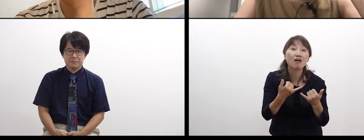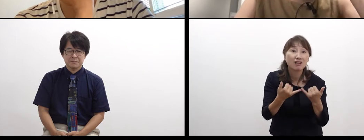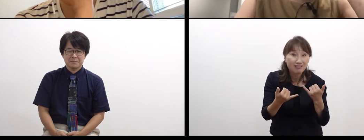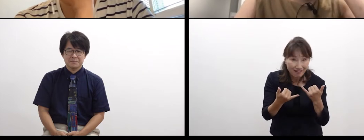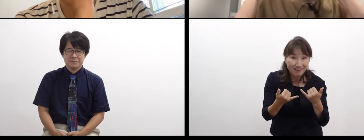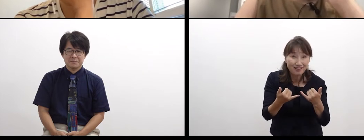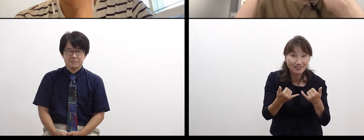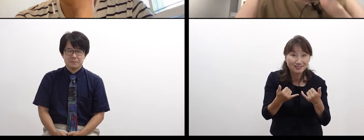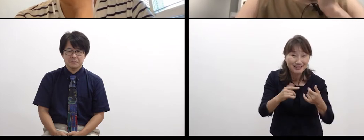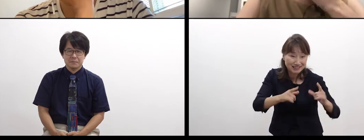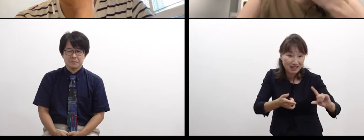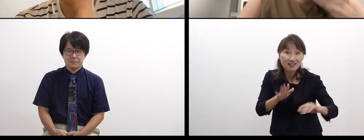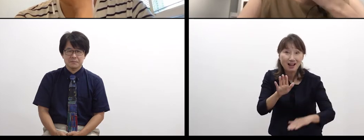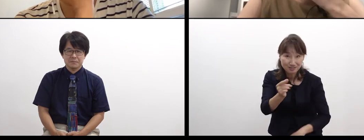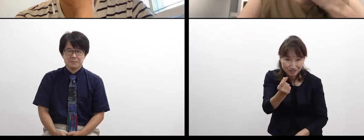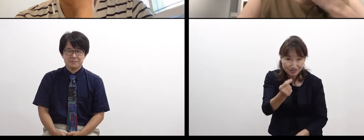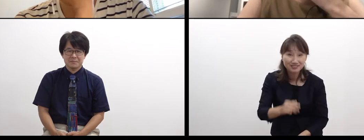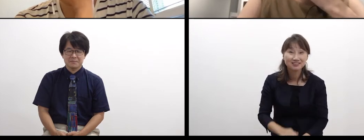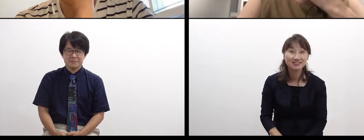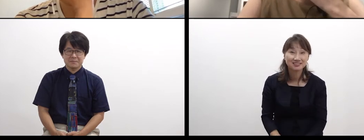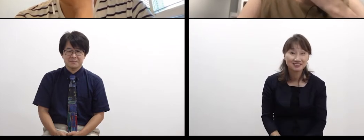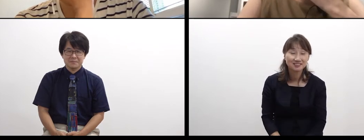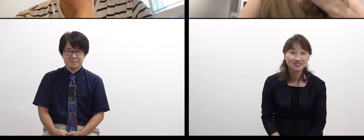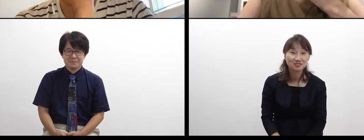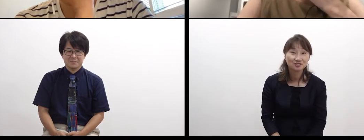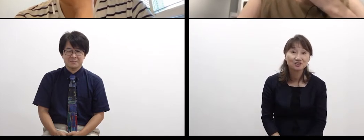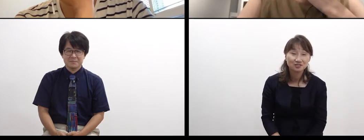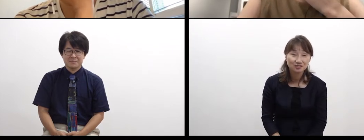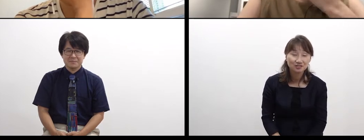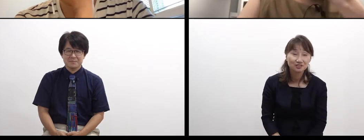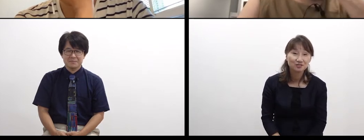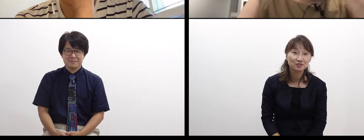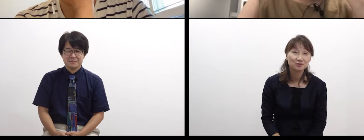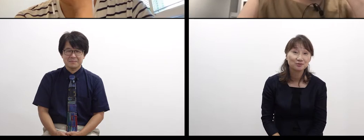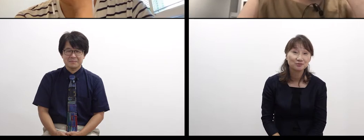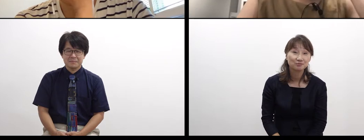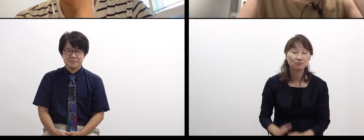In my long life with my family,